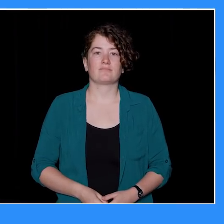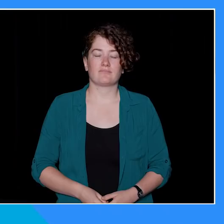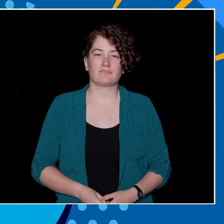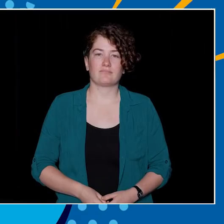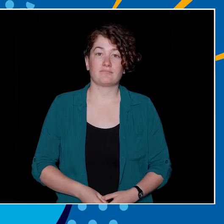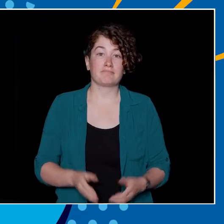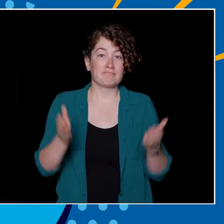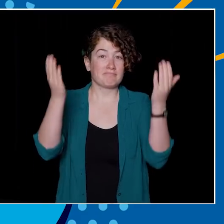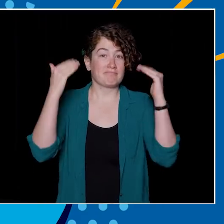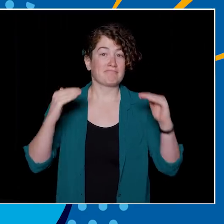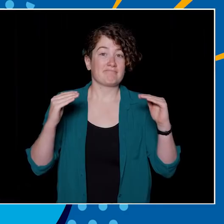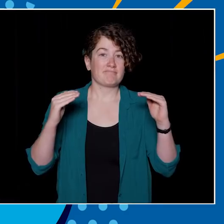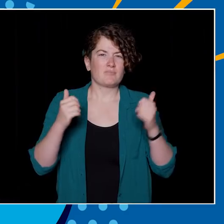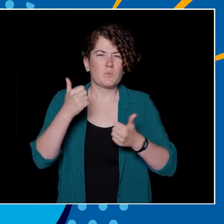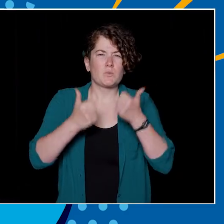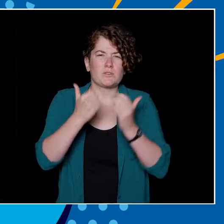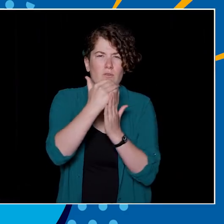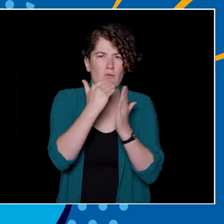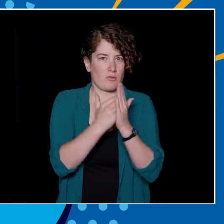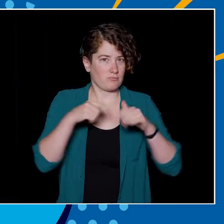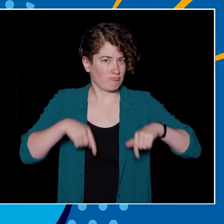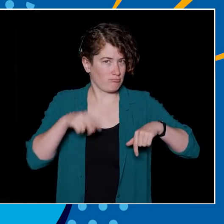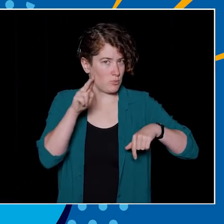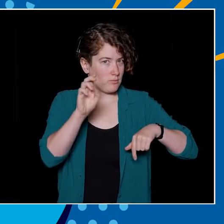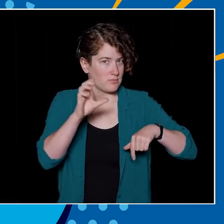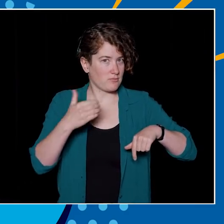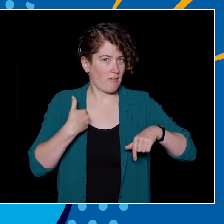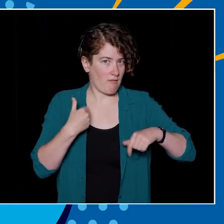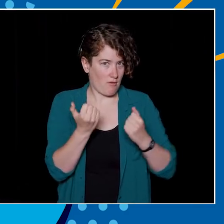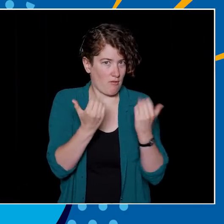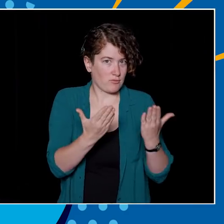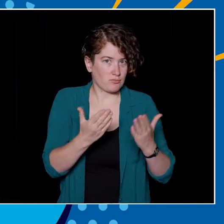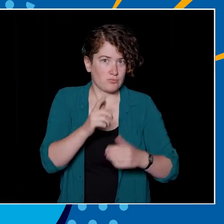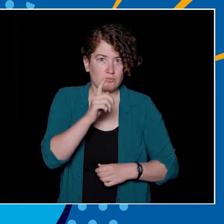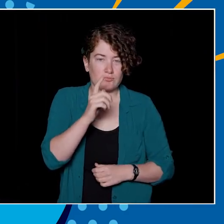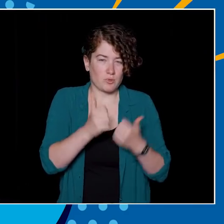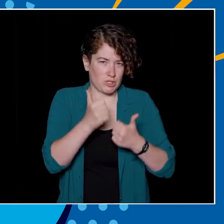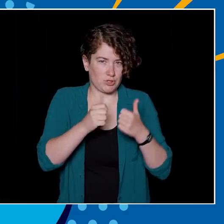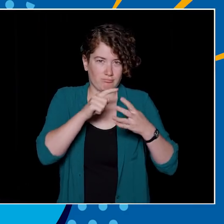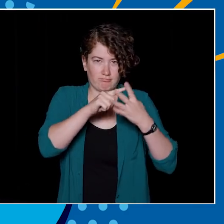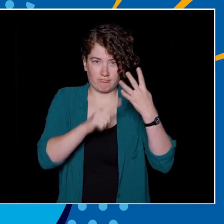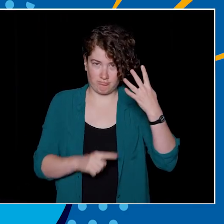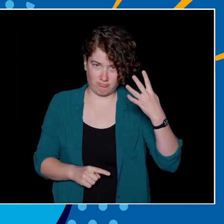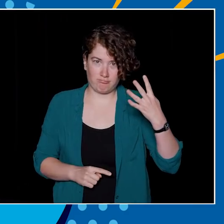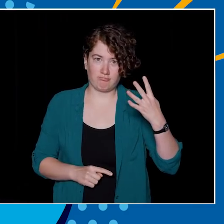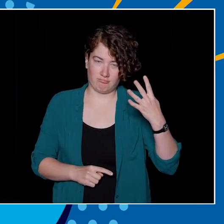Next question, which of these courses is offered at UBC? Is it A, Surviving the Coming Zombie Apocalypse,